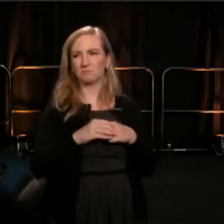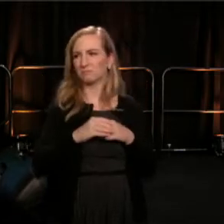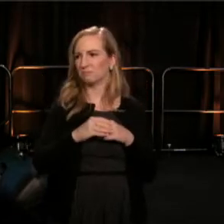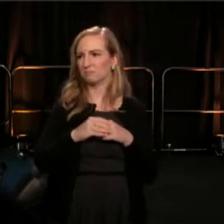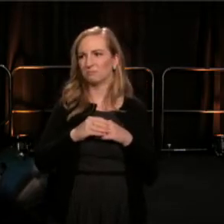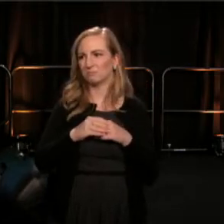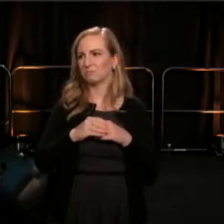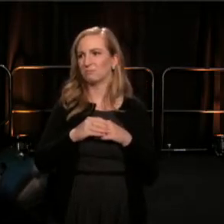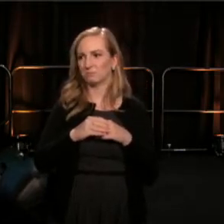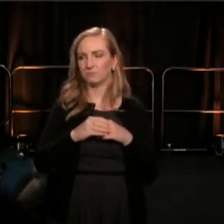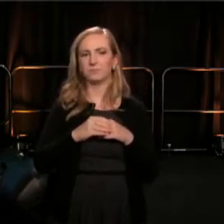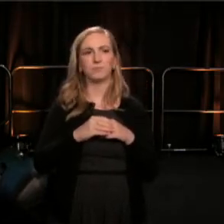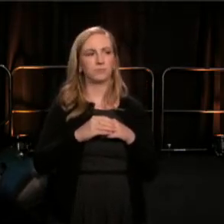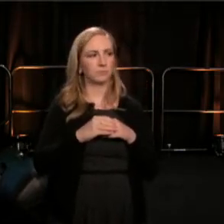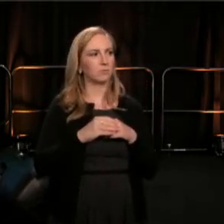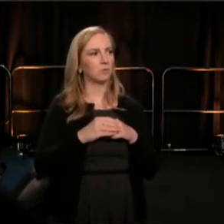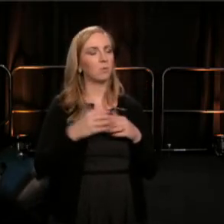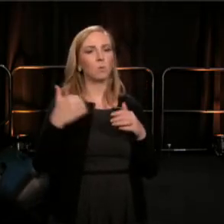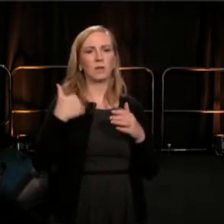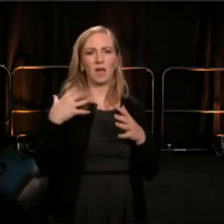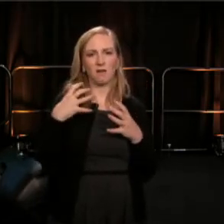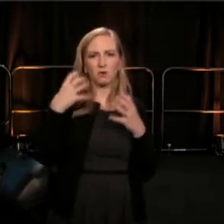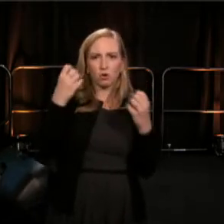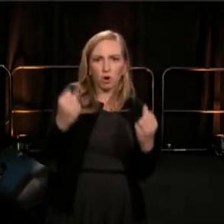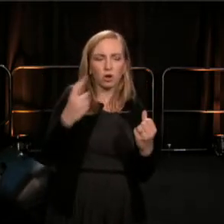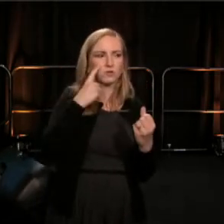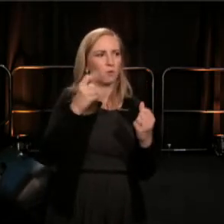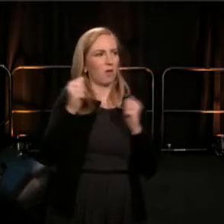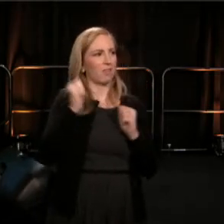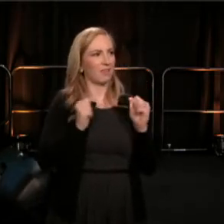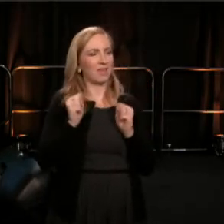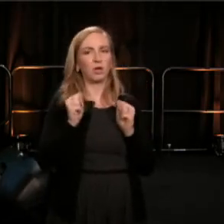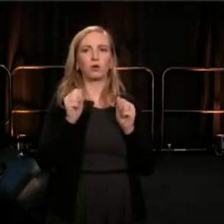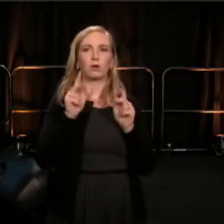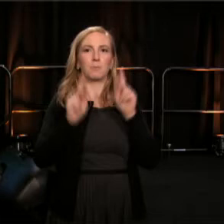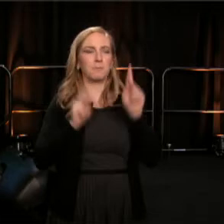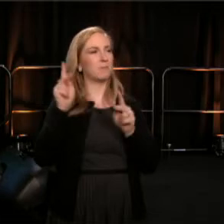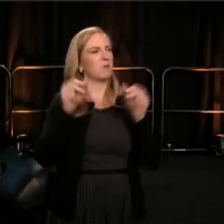We carry the courage of theater people posting all gender signs on bathrooms,